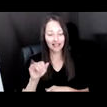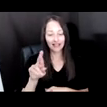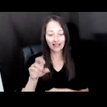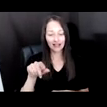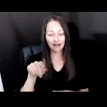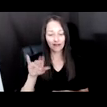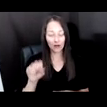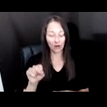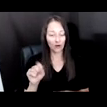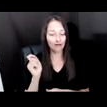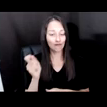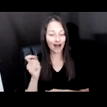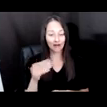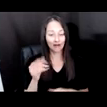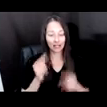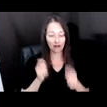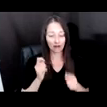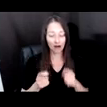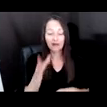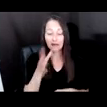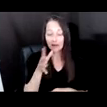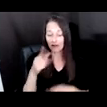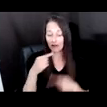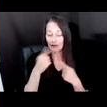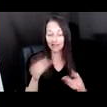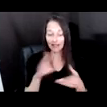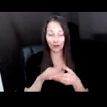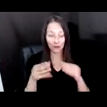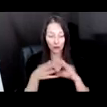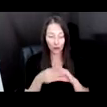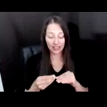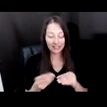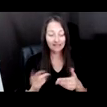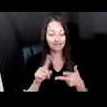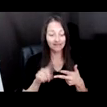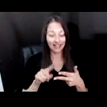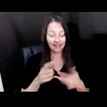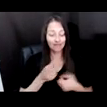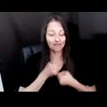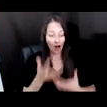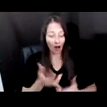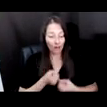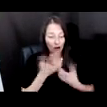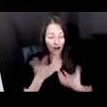I THEN BECAME A CLASSICALLY TRAINED OPERA SINGER. I STARTED COMPOSING AND DIRECTING AND